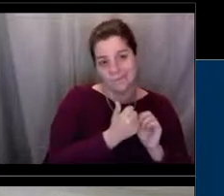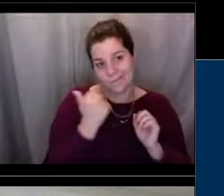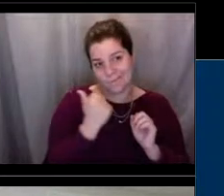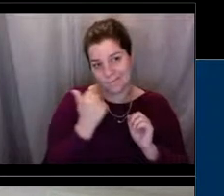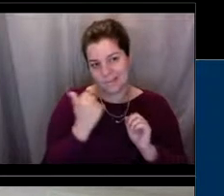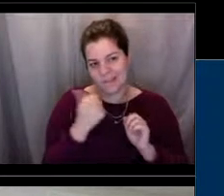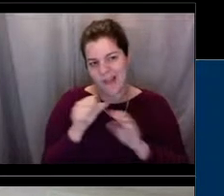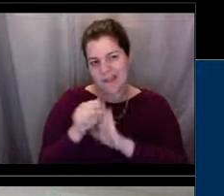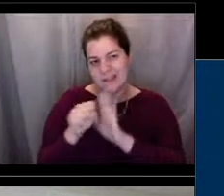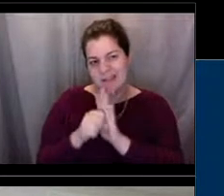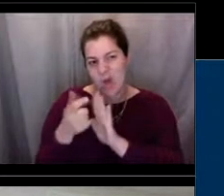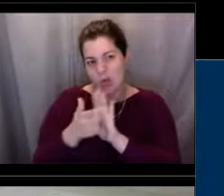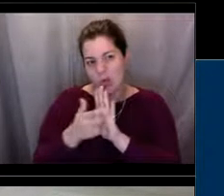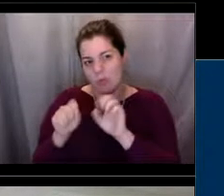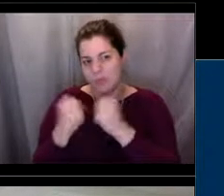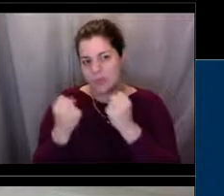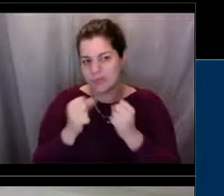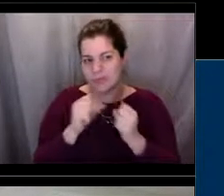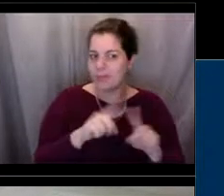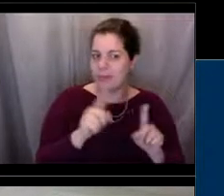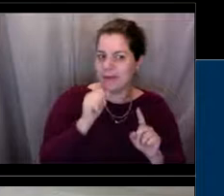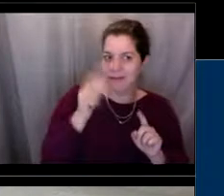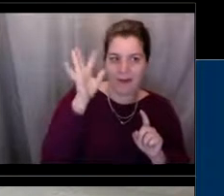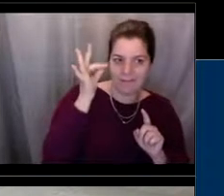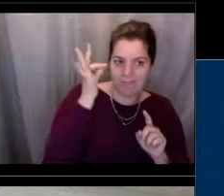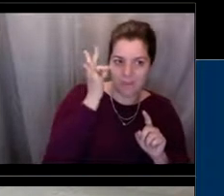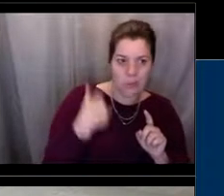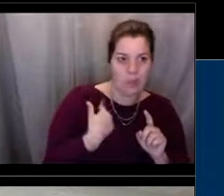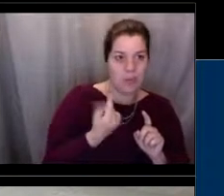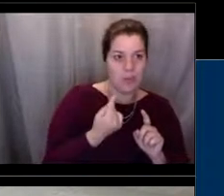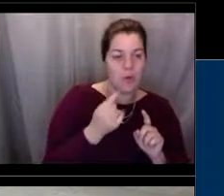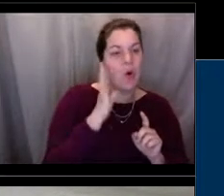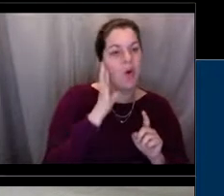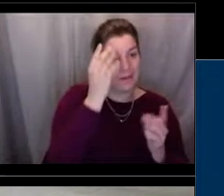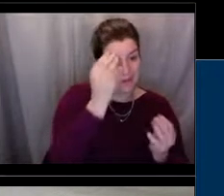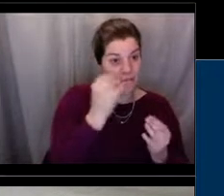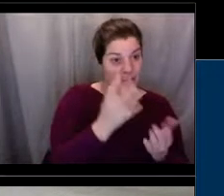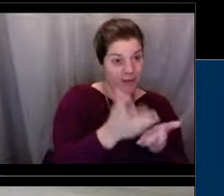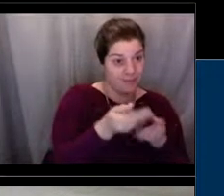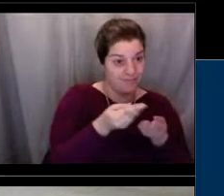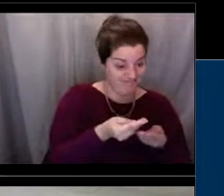which I believe we have 26 state partners across the country that are partners